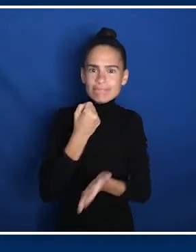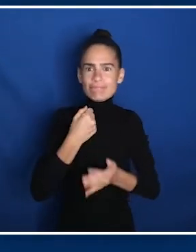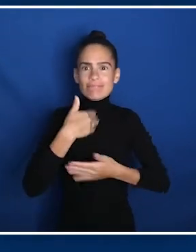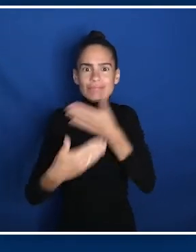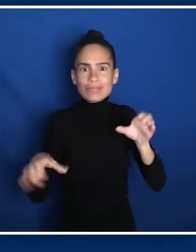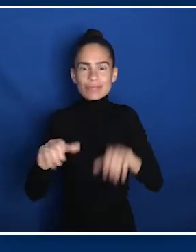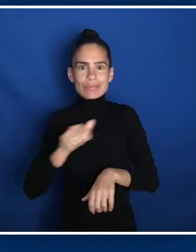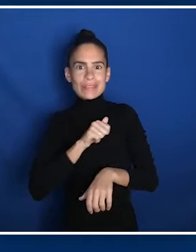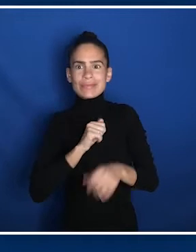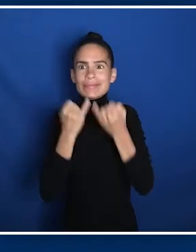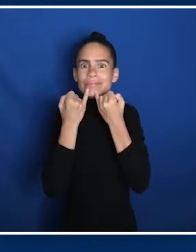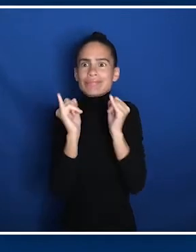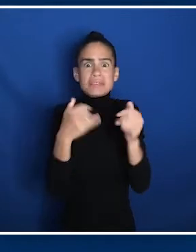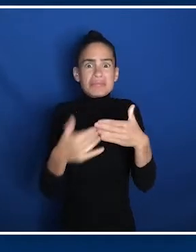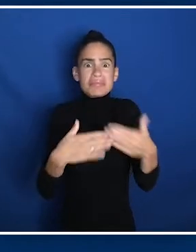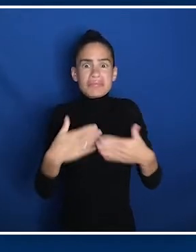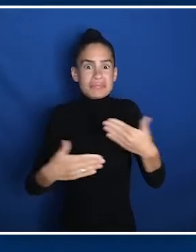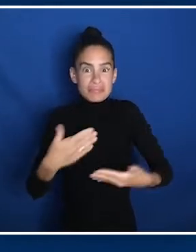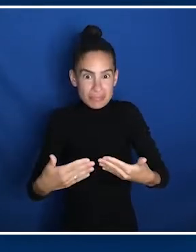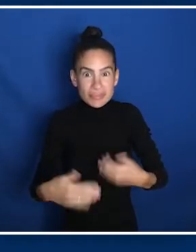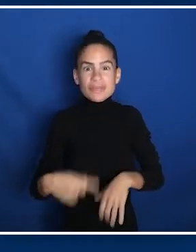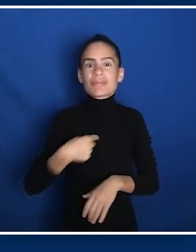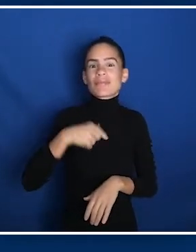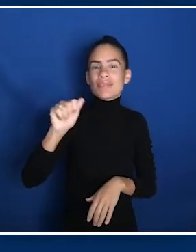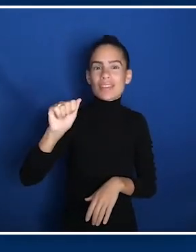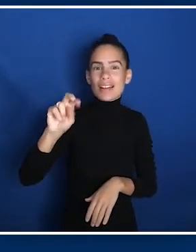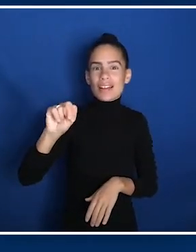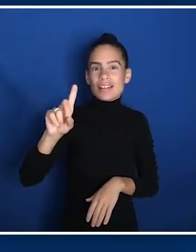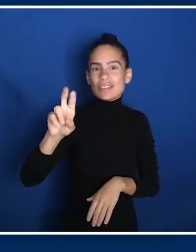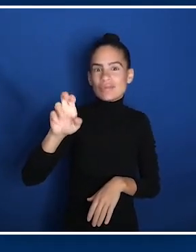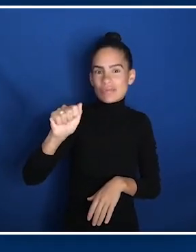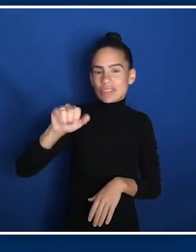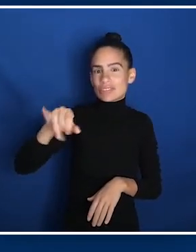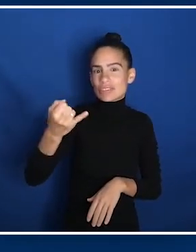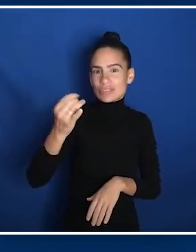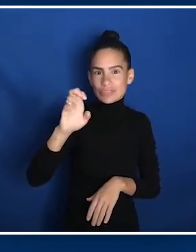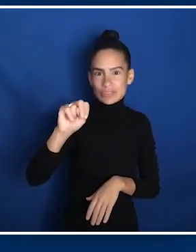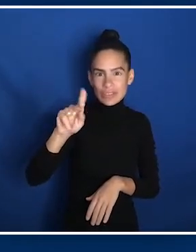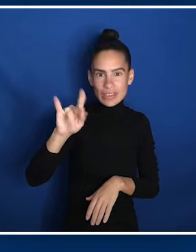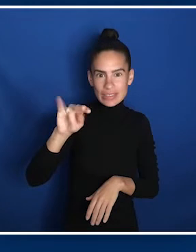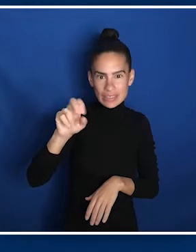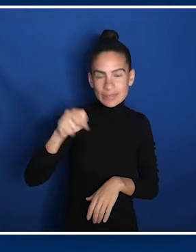with my own independence however I'm capable. I'm Andrea Jenkins. I live and work in Tallahassee, Florida.